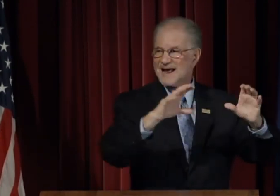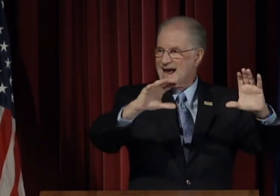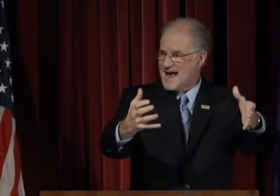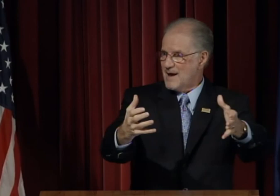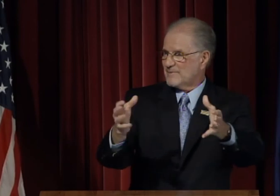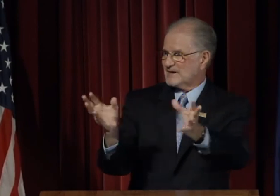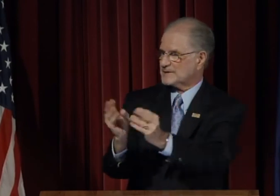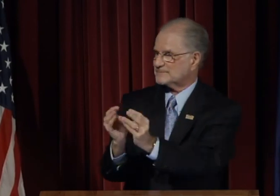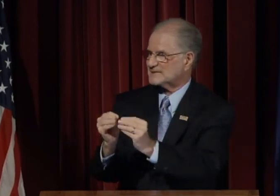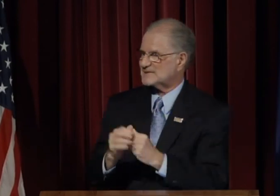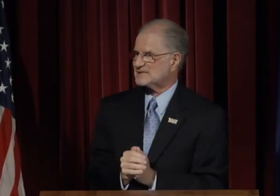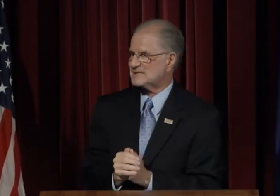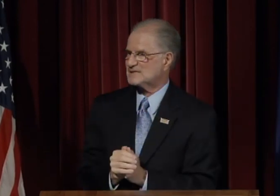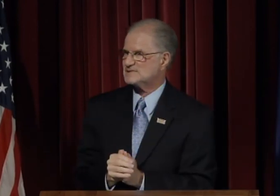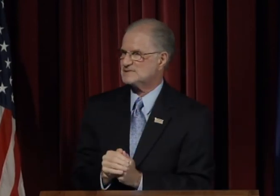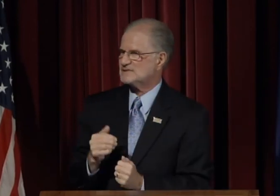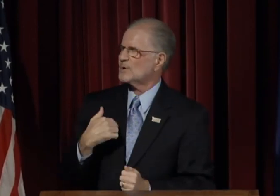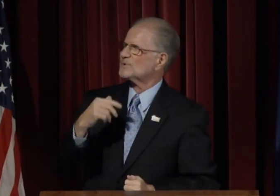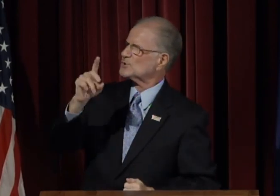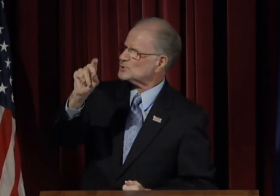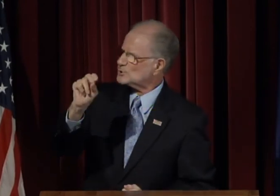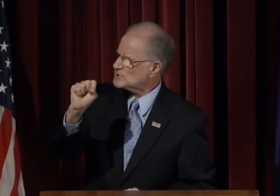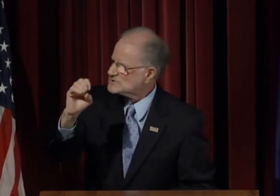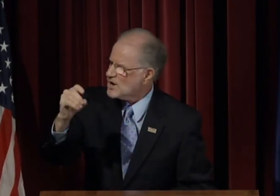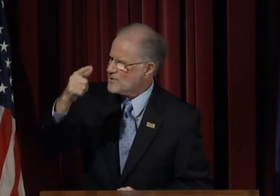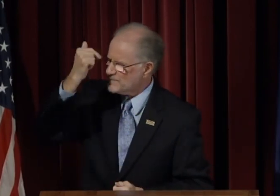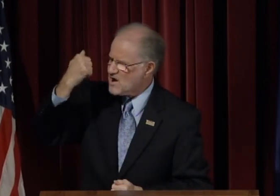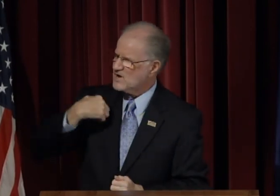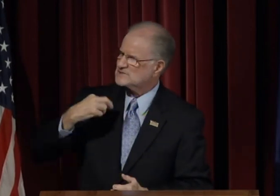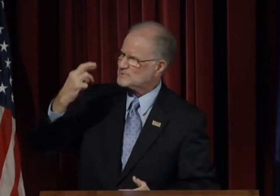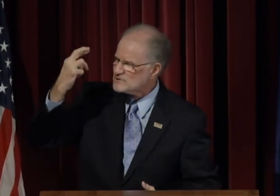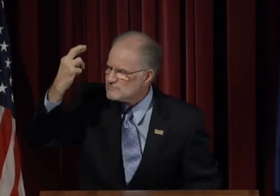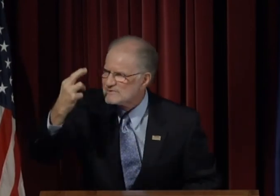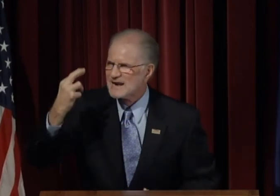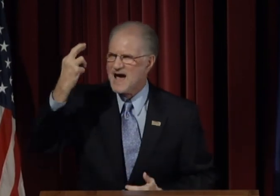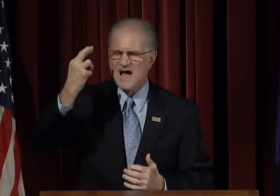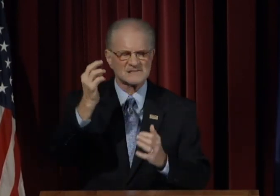and the Dean of Student Affairs in Cabinet meetings.